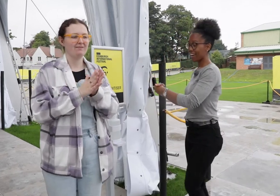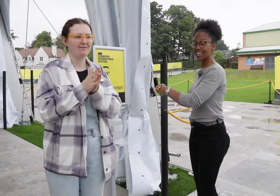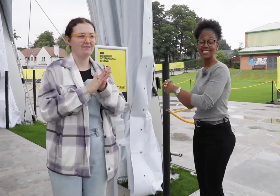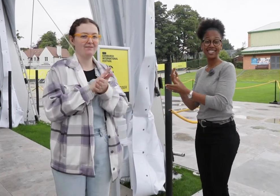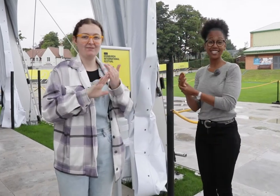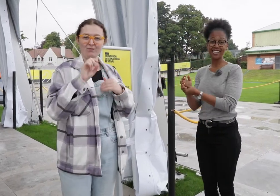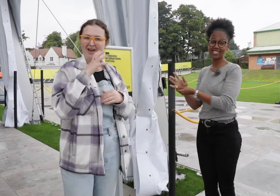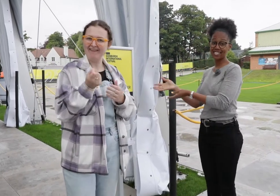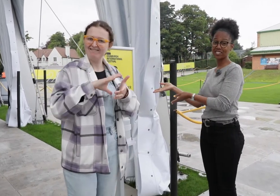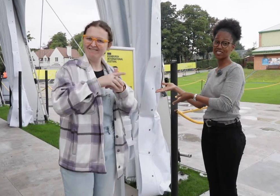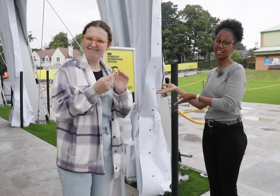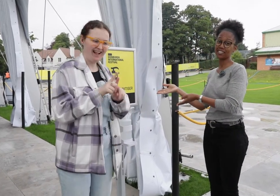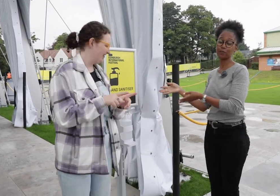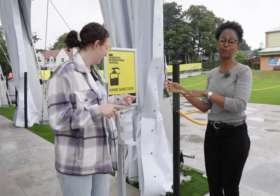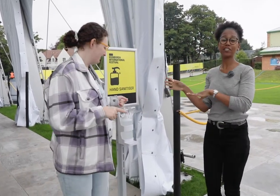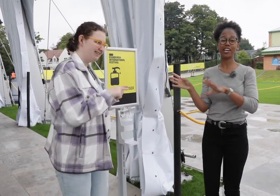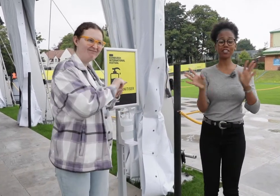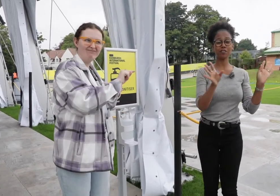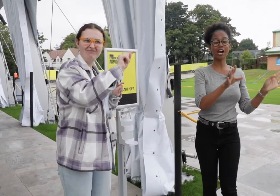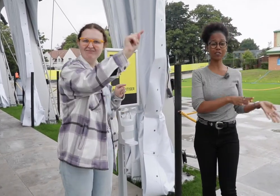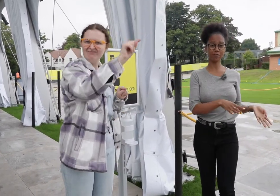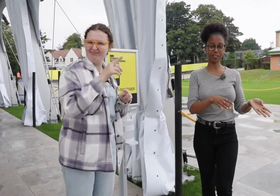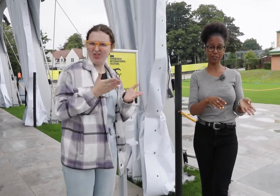Hand-sanitising stations like this will be located throughout the venue.